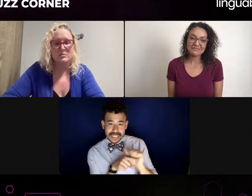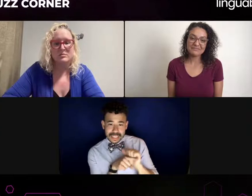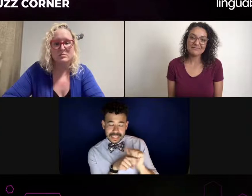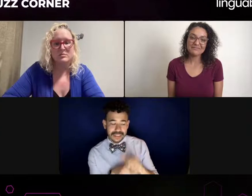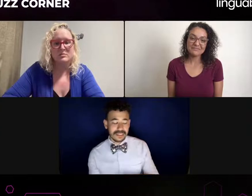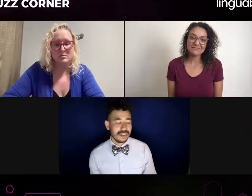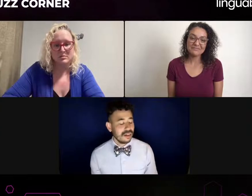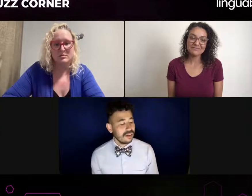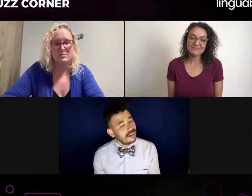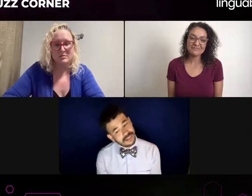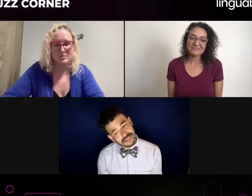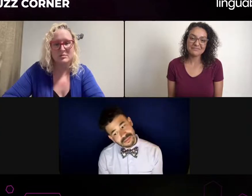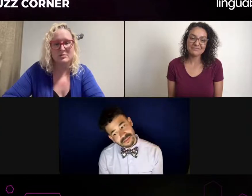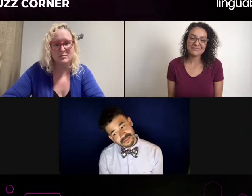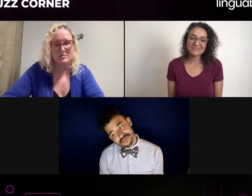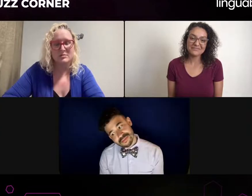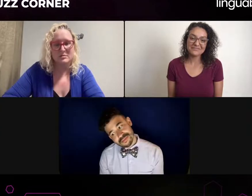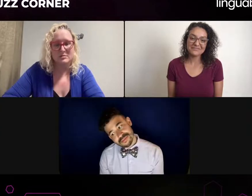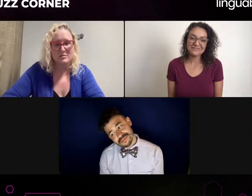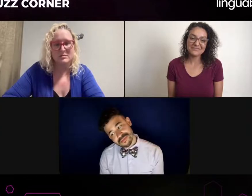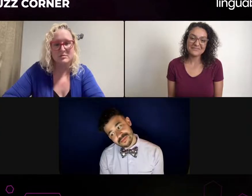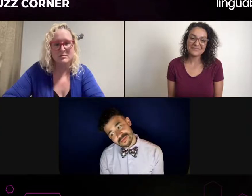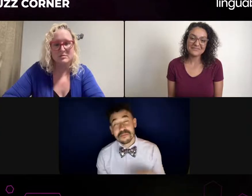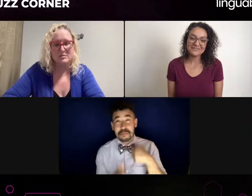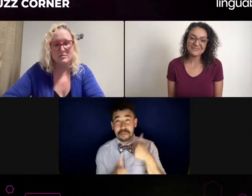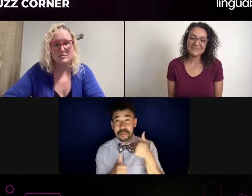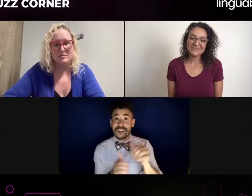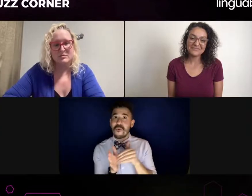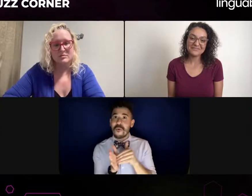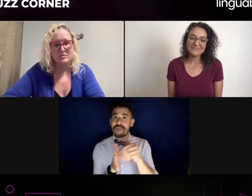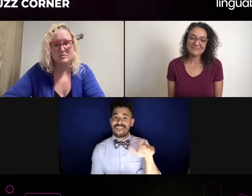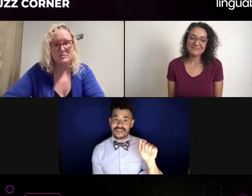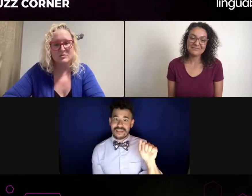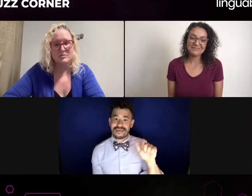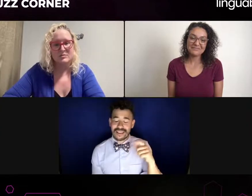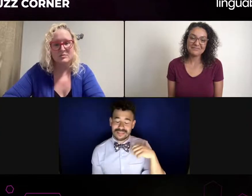But at the same time, it really depends on a case by case basis,